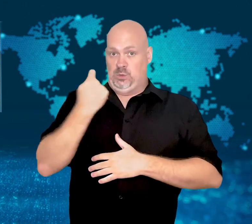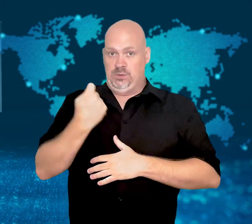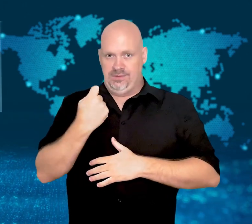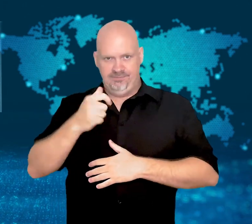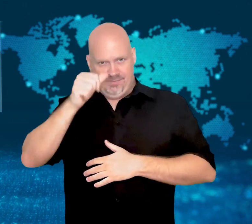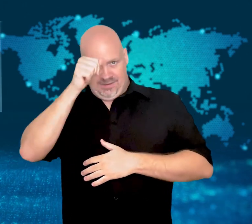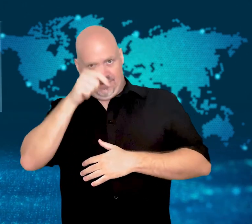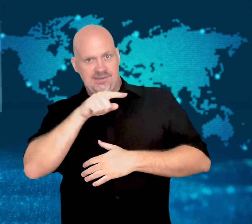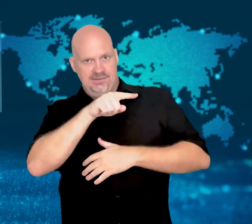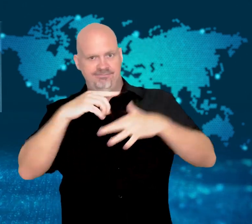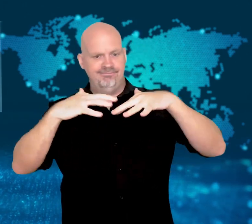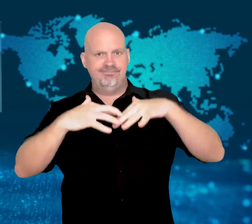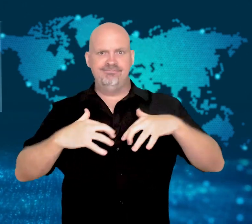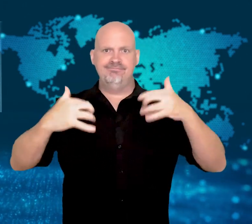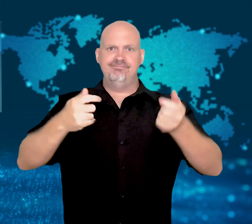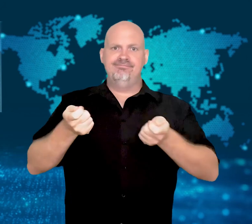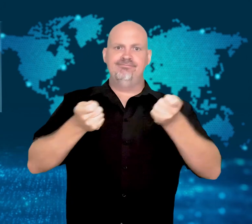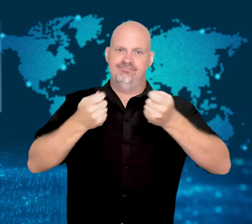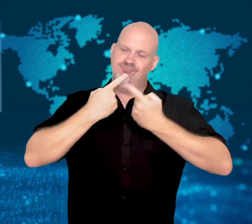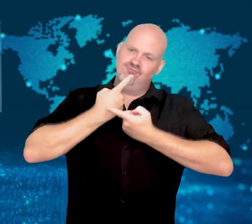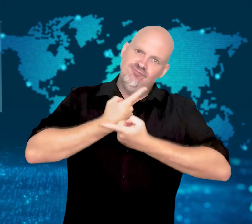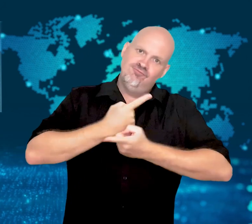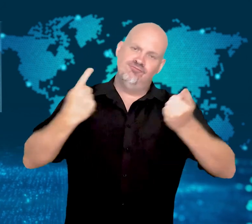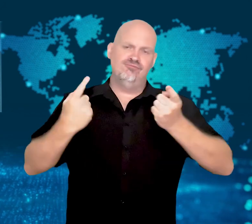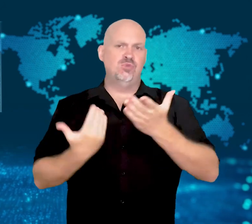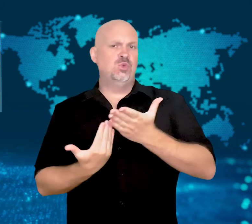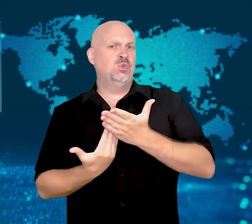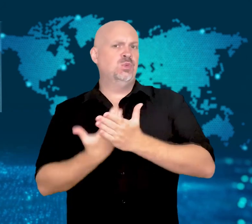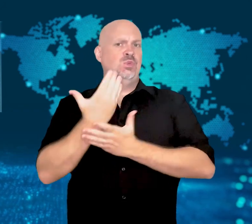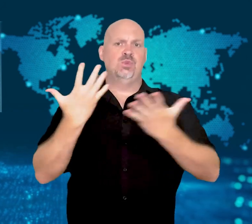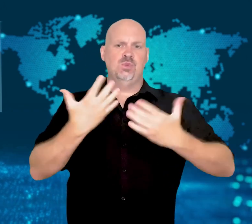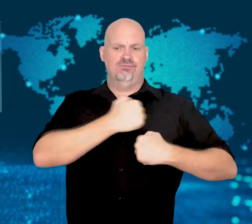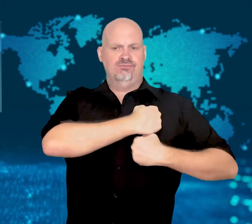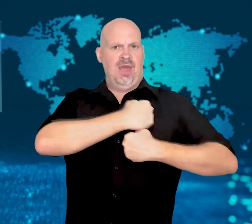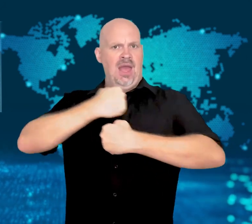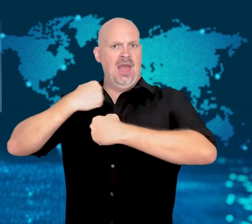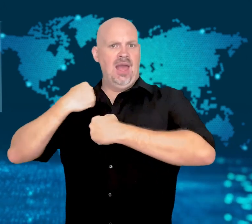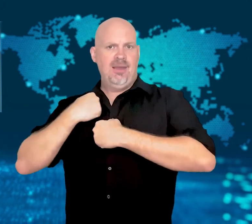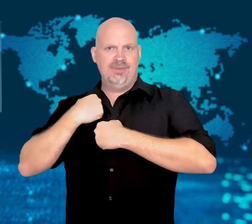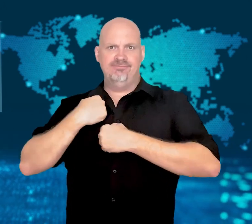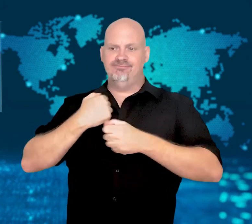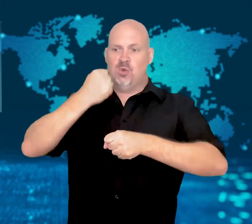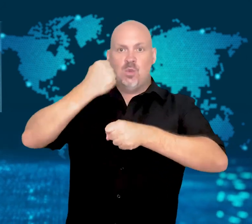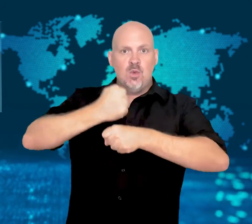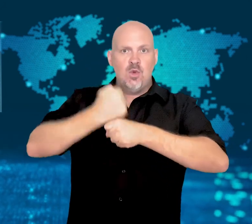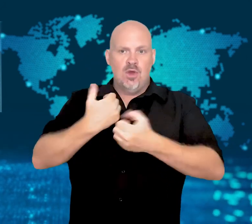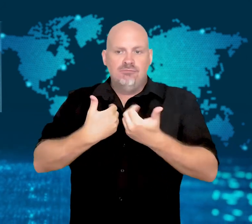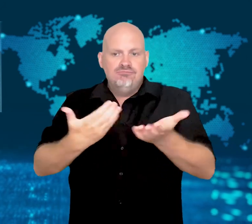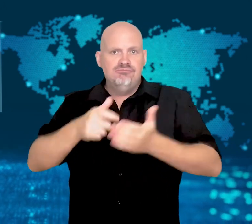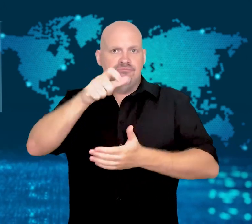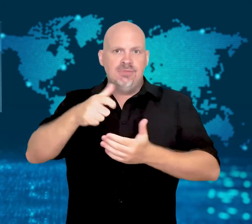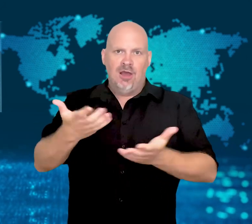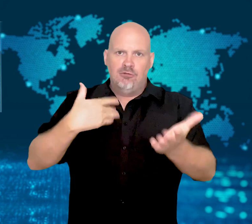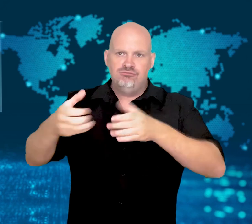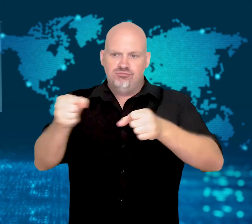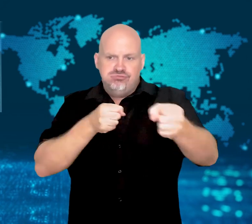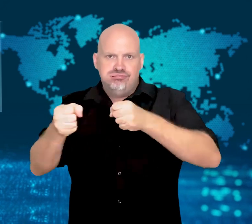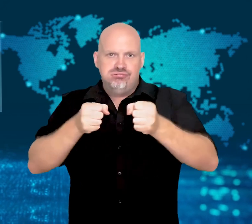controversial military recruitment policy that will reduce how much the country